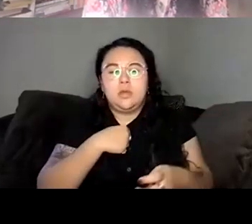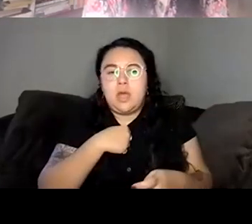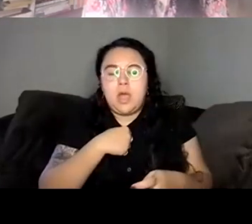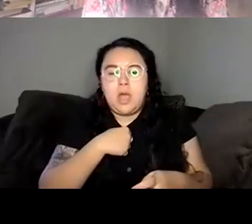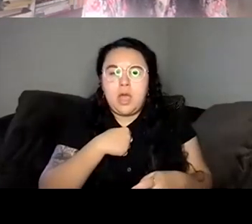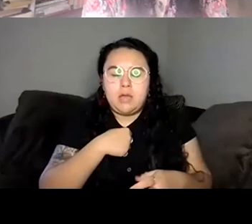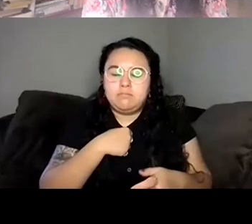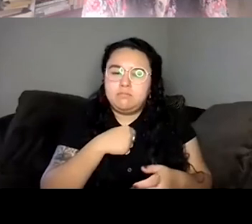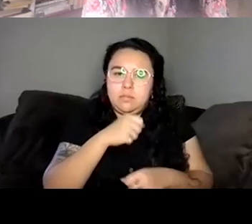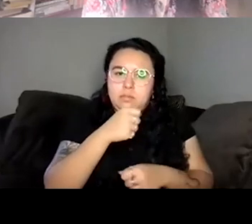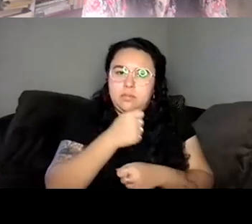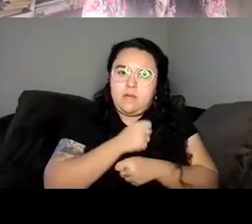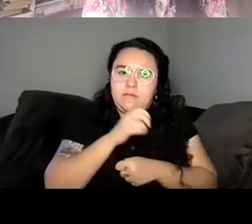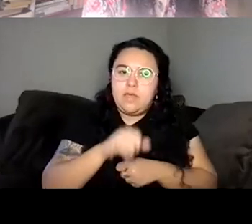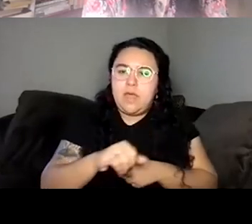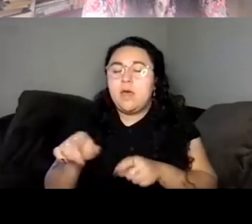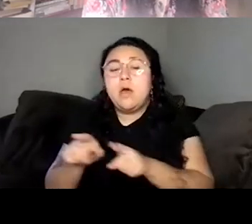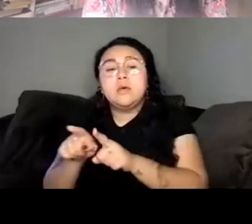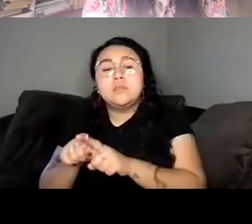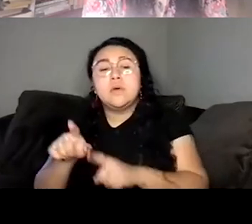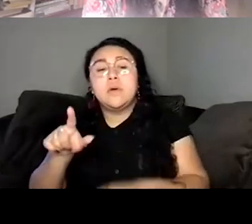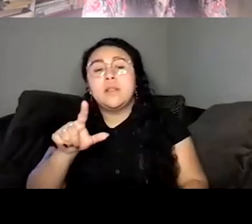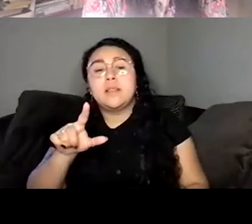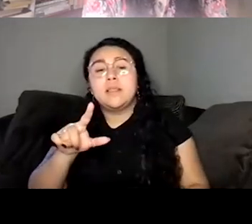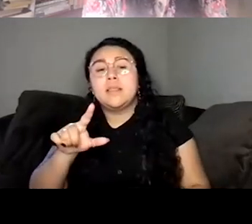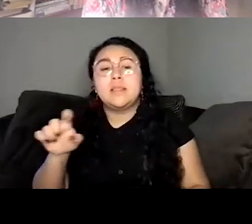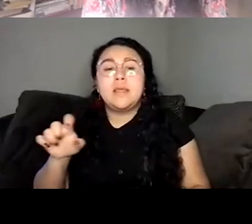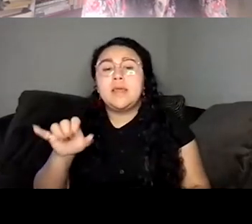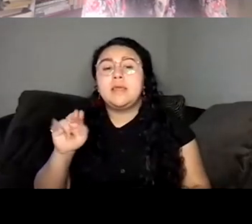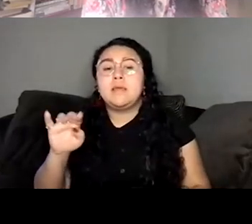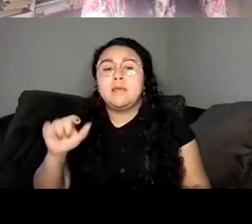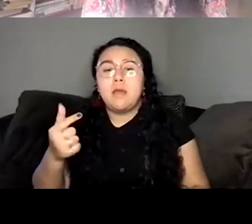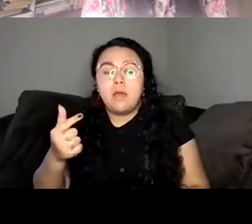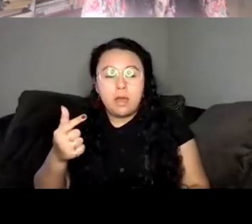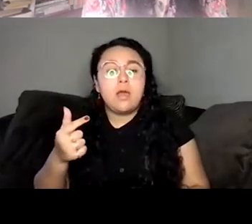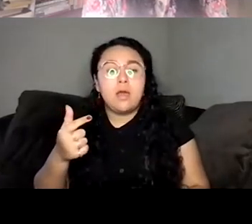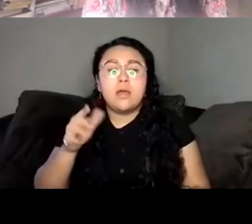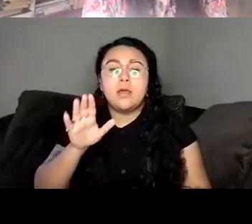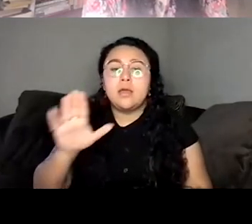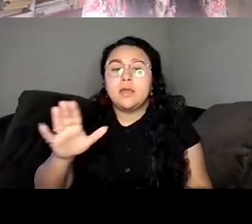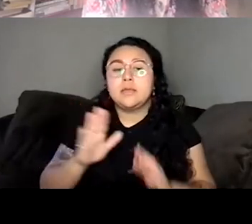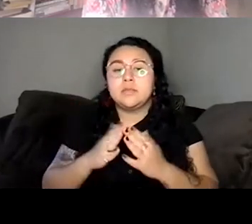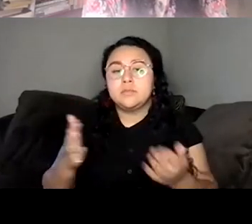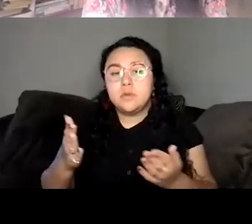the way that he gets up food. You know, I think Rose is one of my favorite collections,